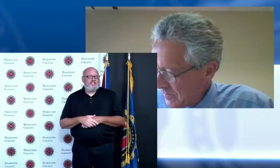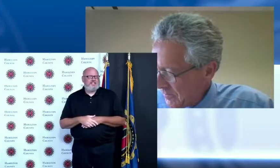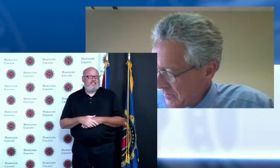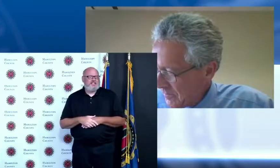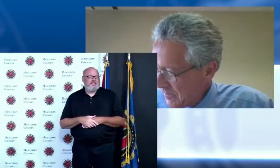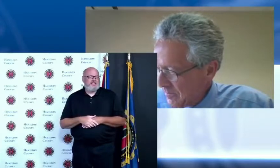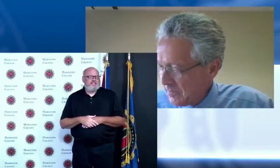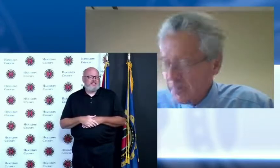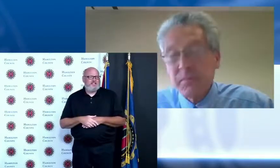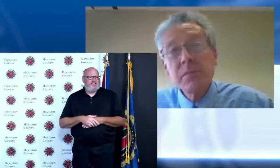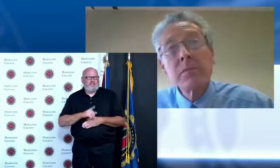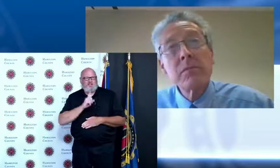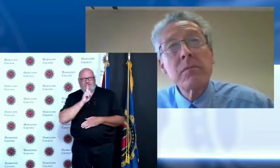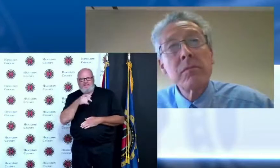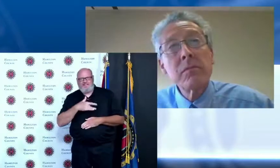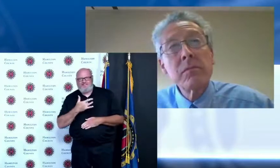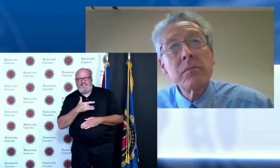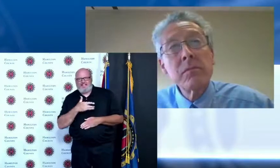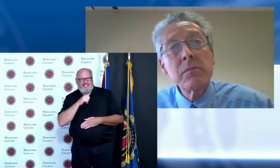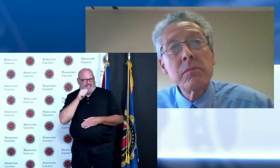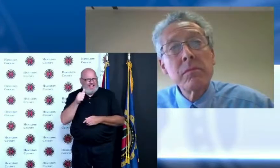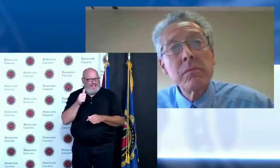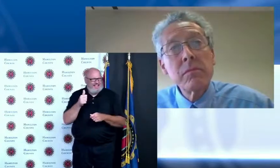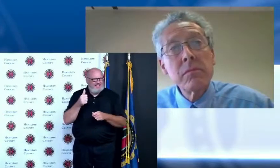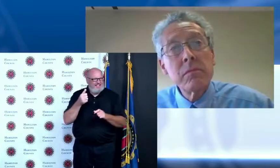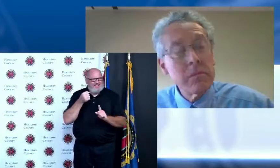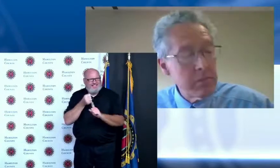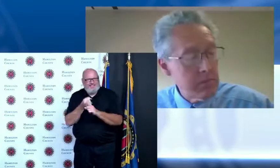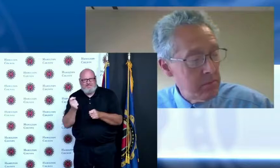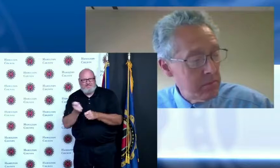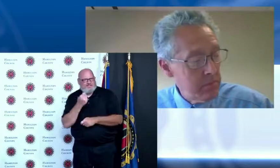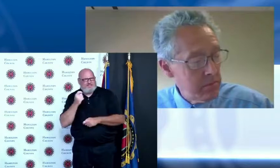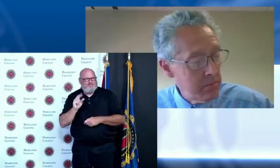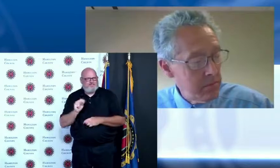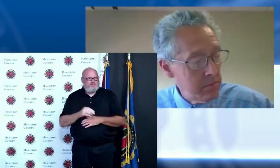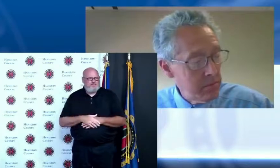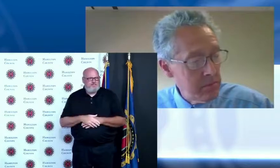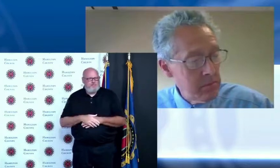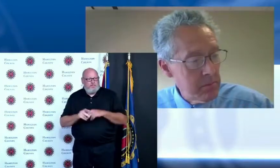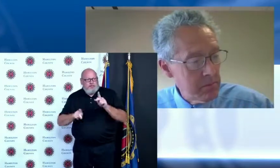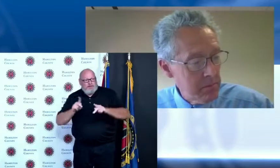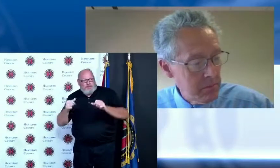of people that have gotten vaccinated and so we have tried an a number of different strategies